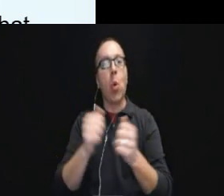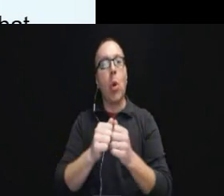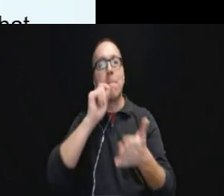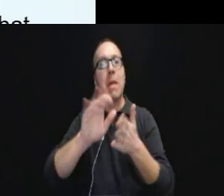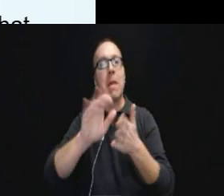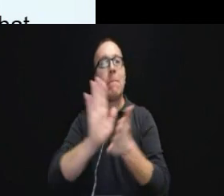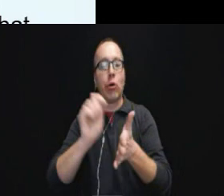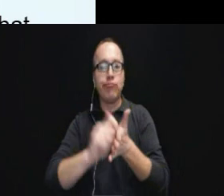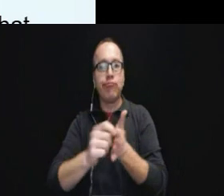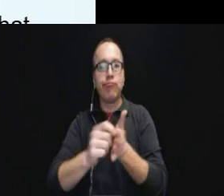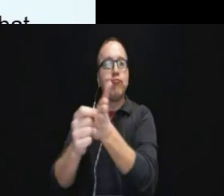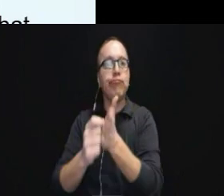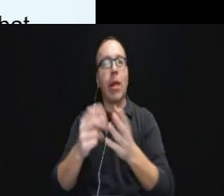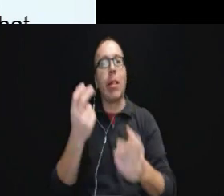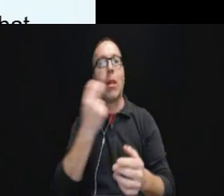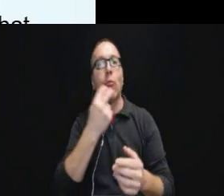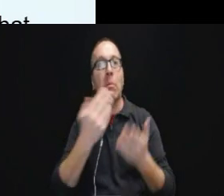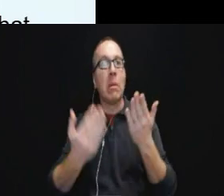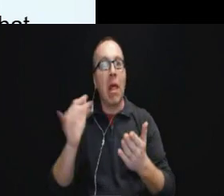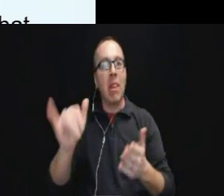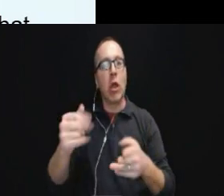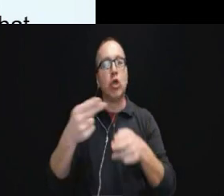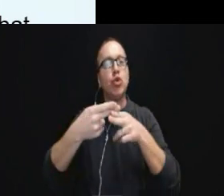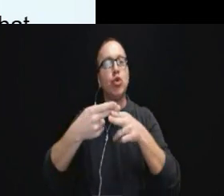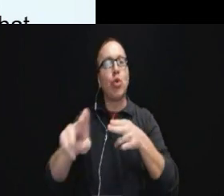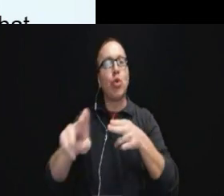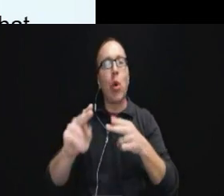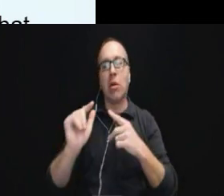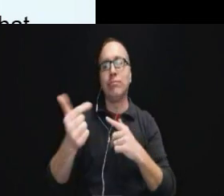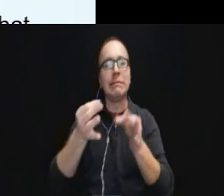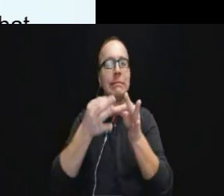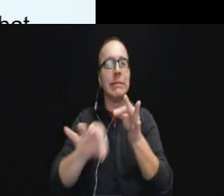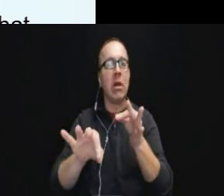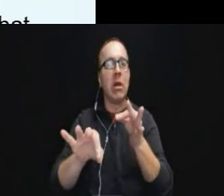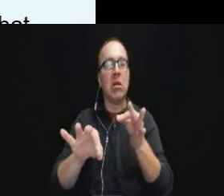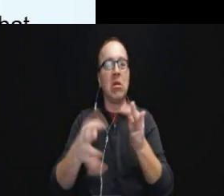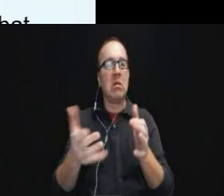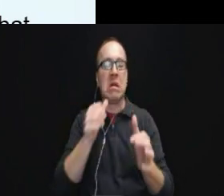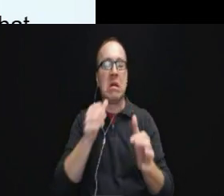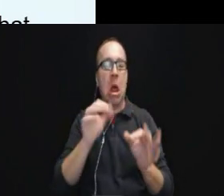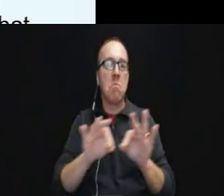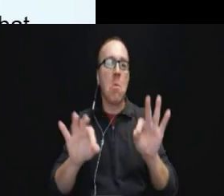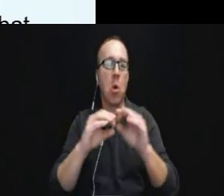or through lip reading because that's a short simple and unimportant communication.